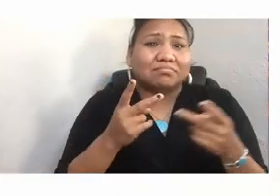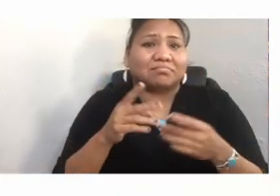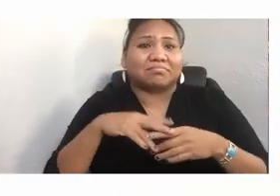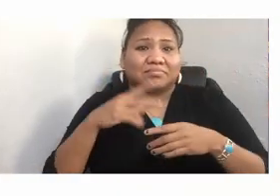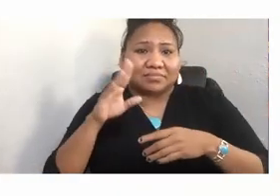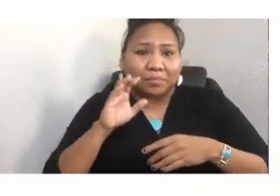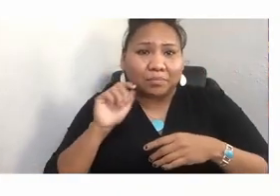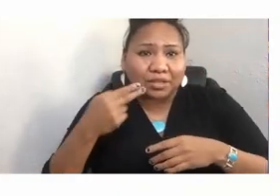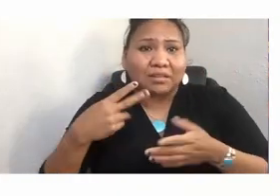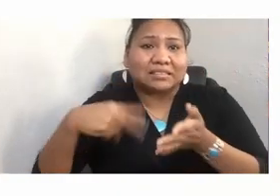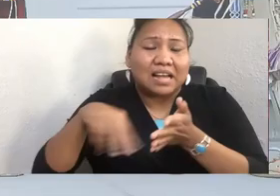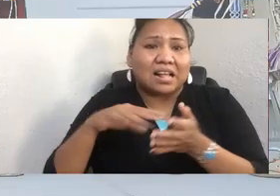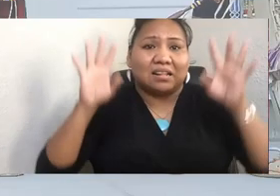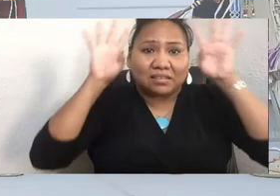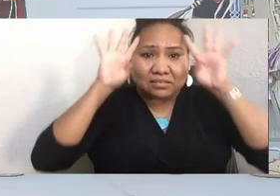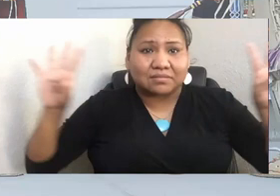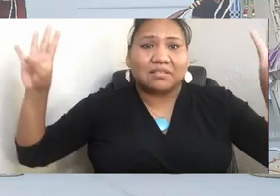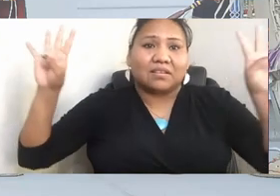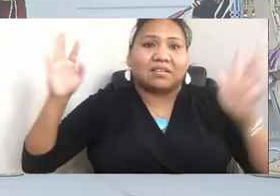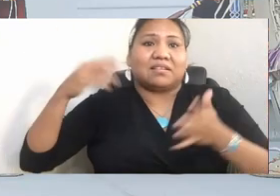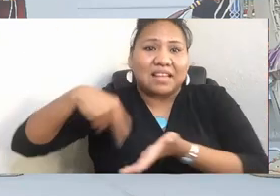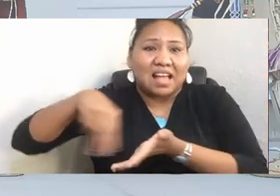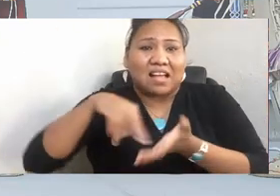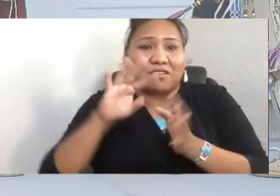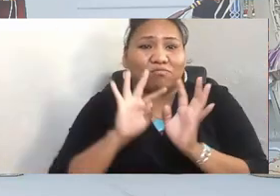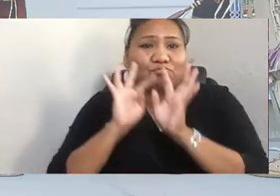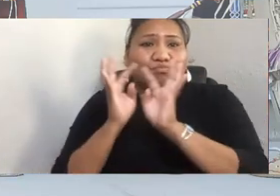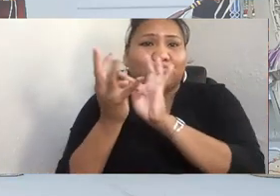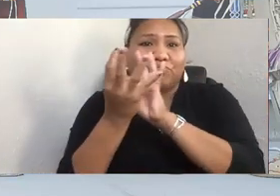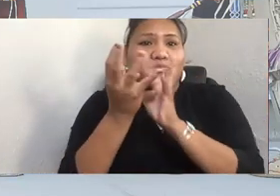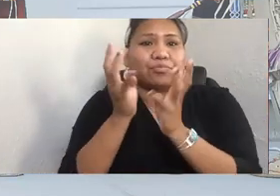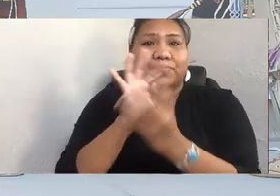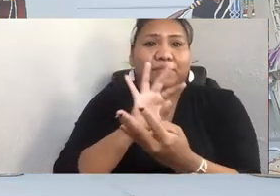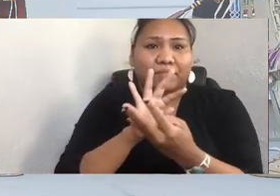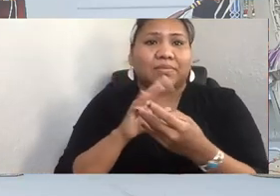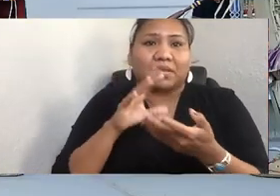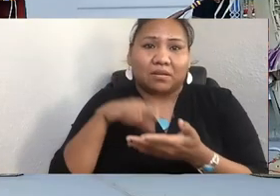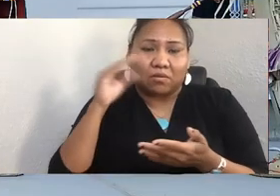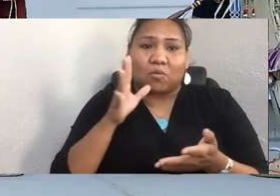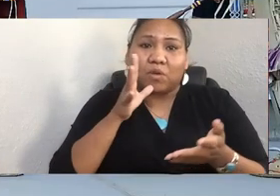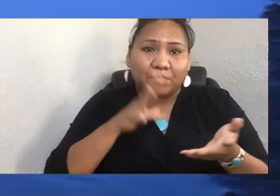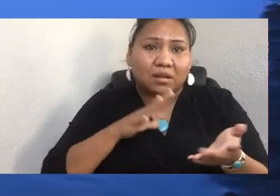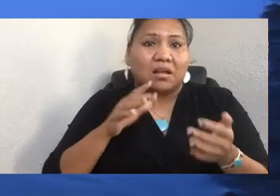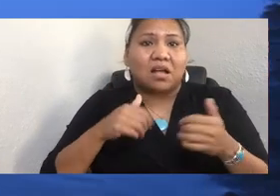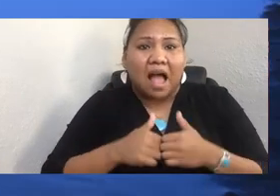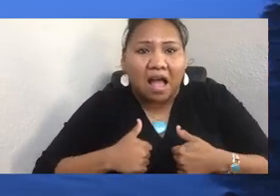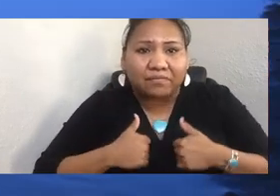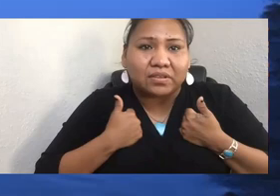I learned from our women what it means to practice a subsistence lifestyle on a daily basis in Nome